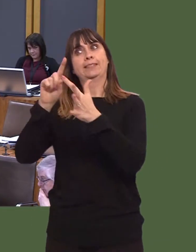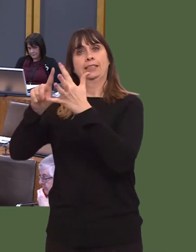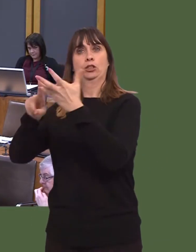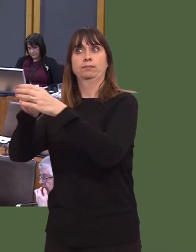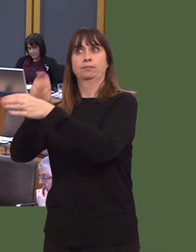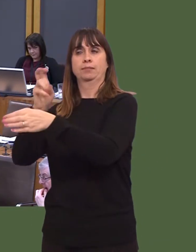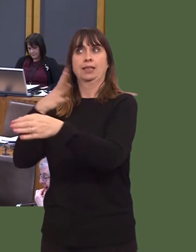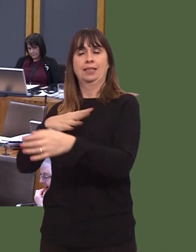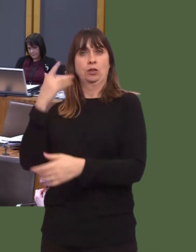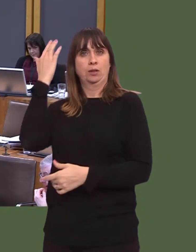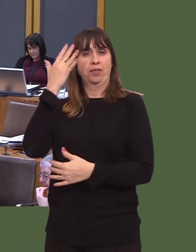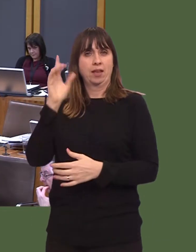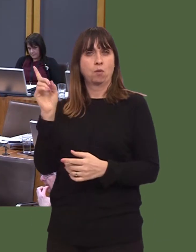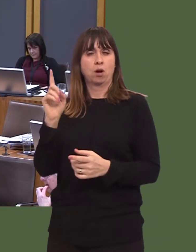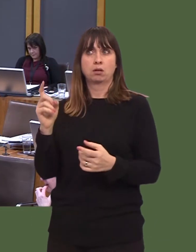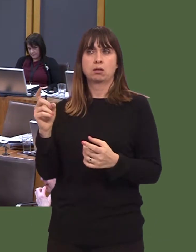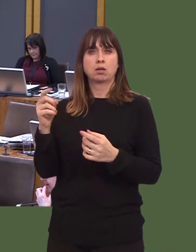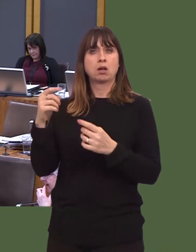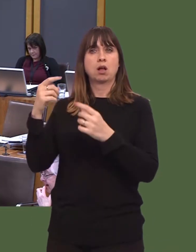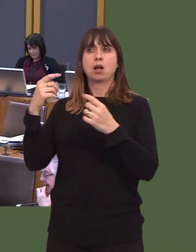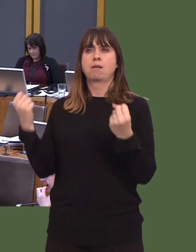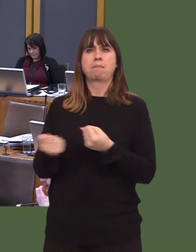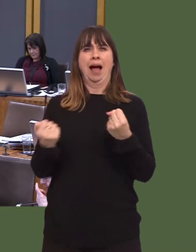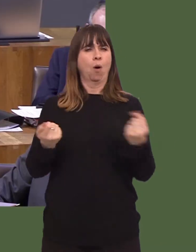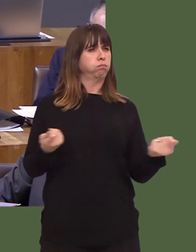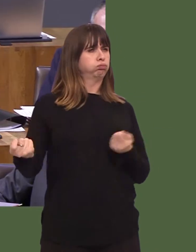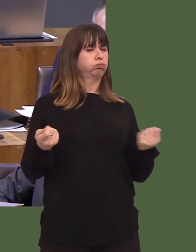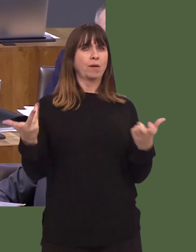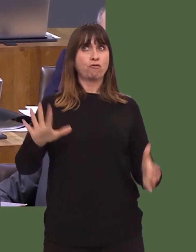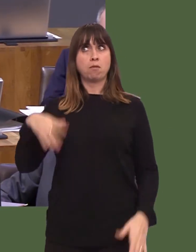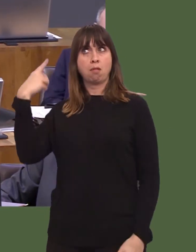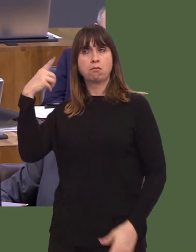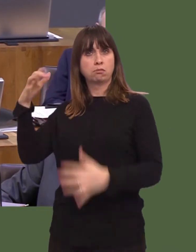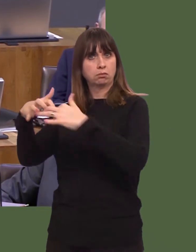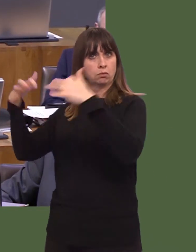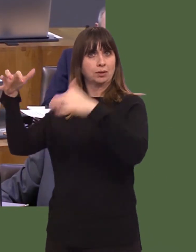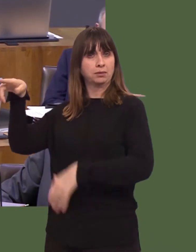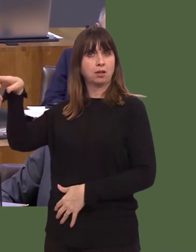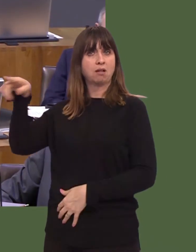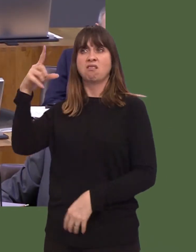and the idea that all power comes from one place in Westminster, which has the ability to do whatever it wants.